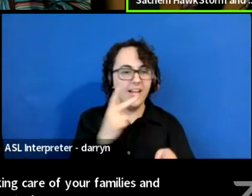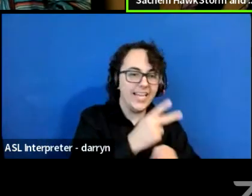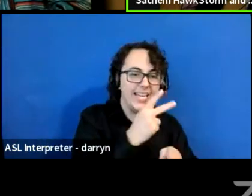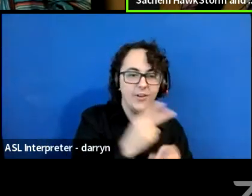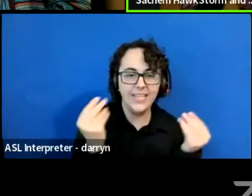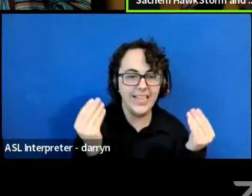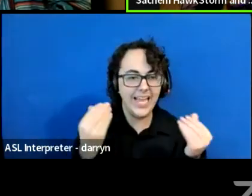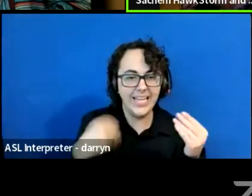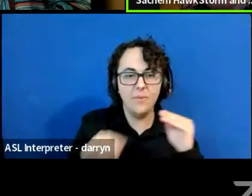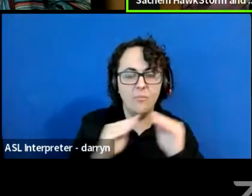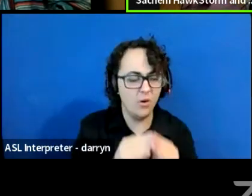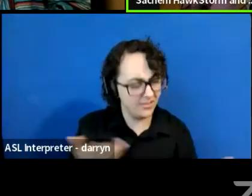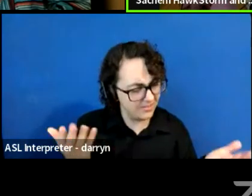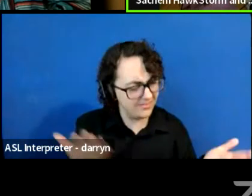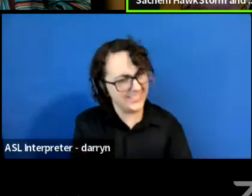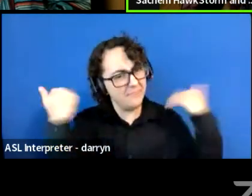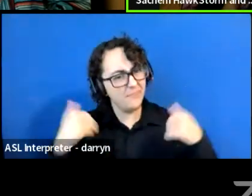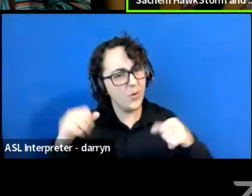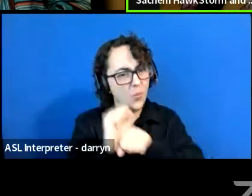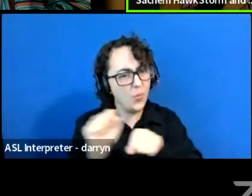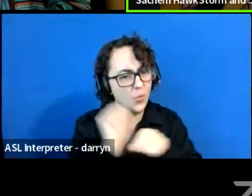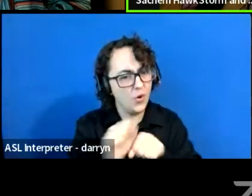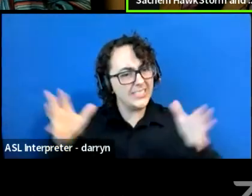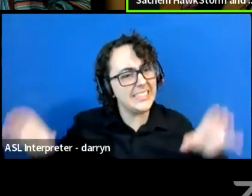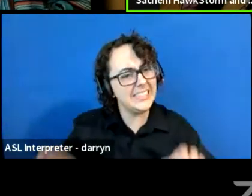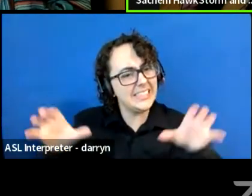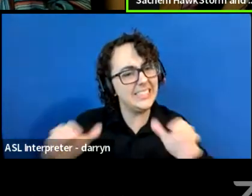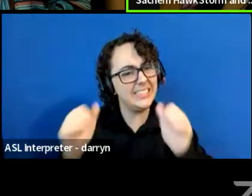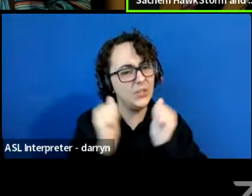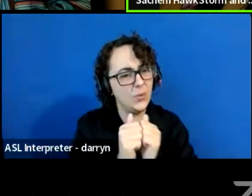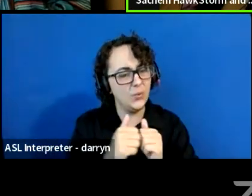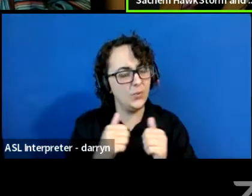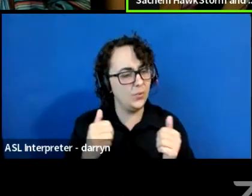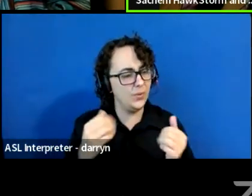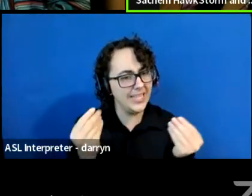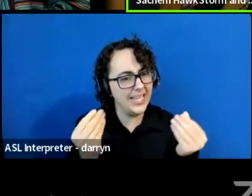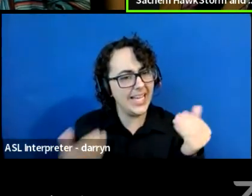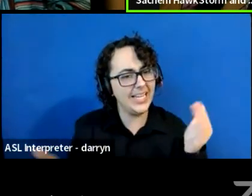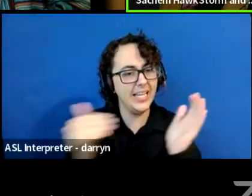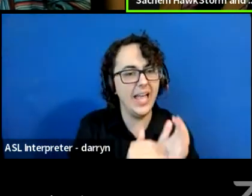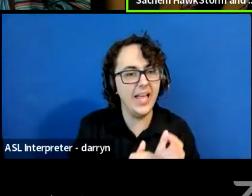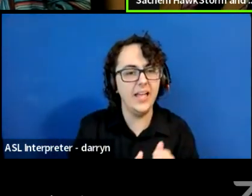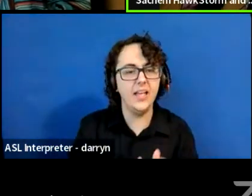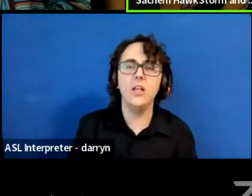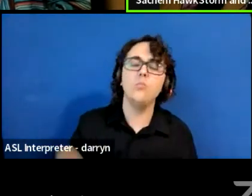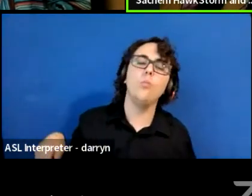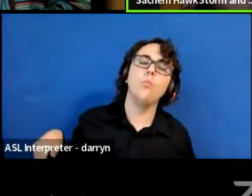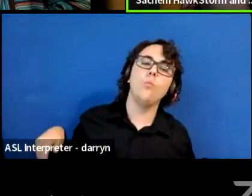and he takes this giant basket and he pours water into the maple trees and so much water